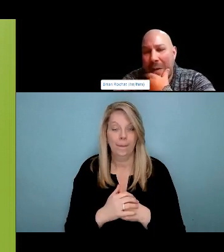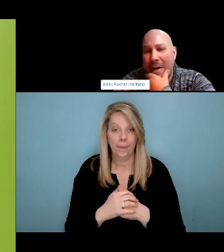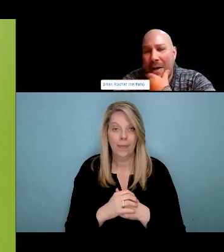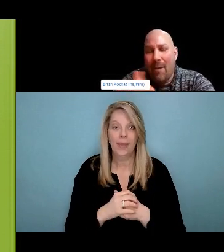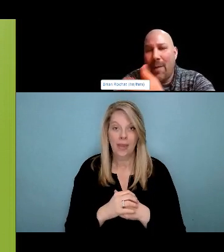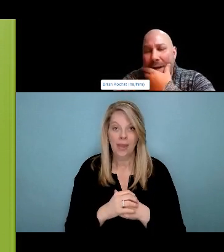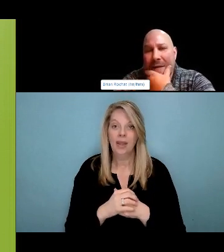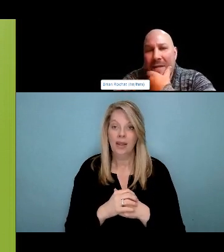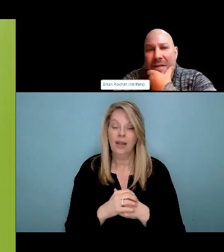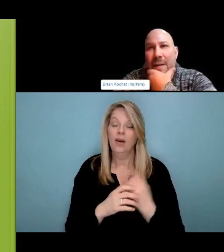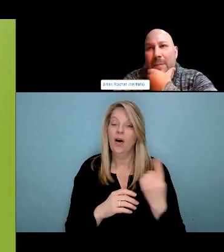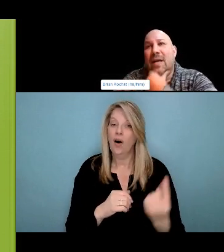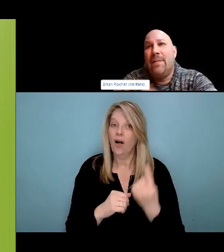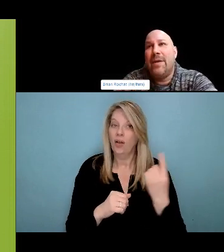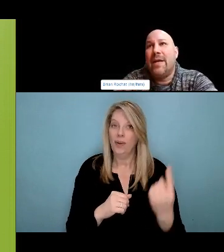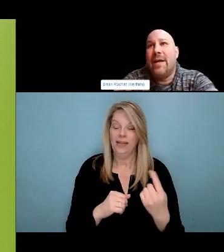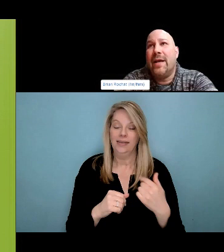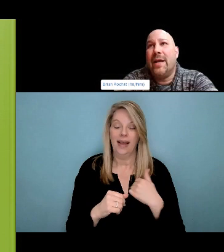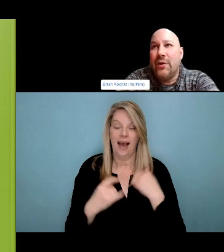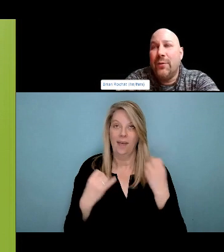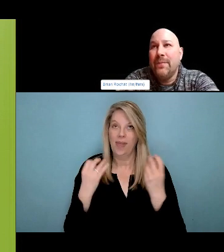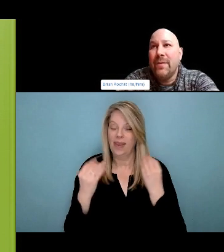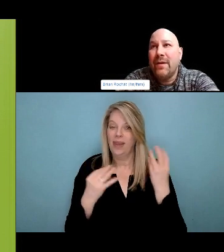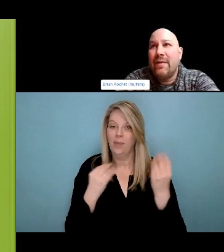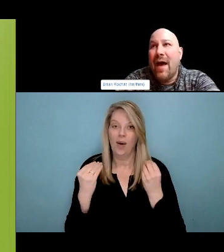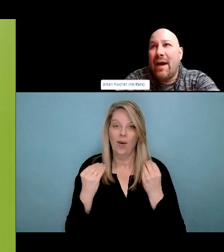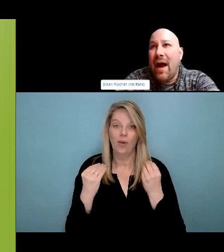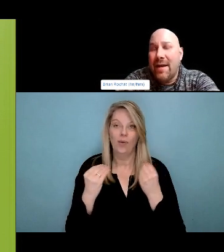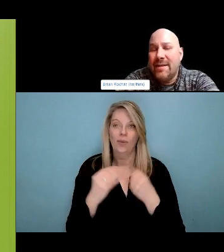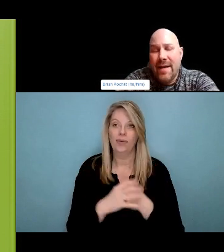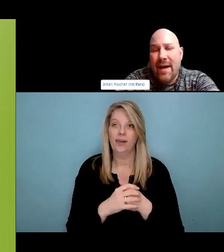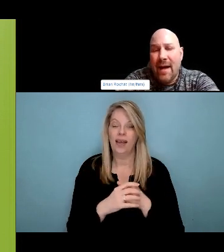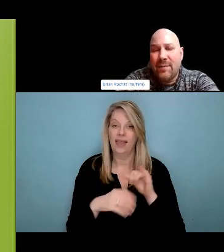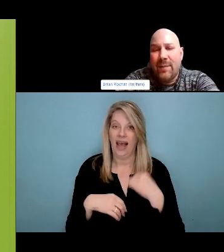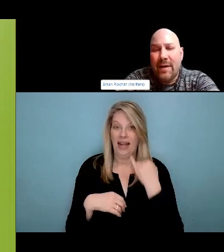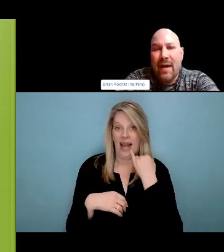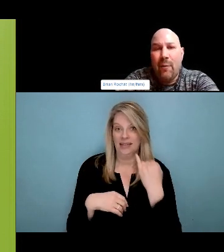there's barriers for people to access. Then that in itself will mean that people